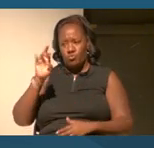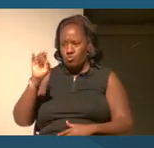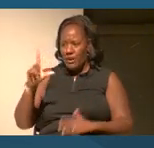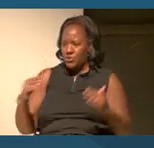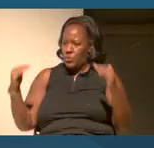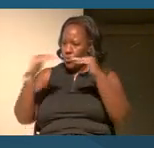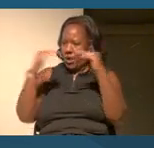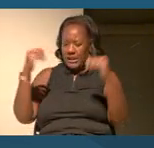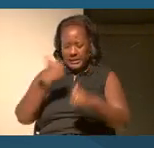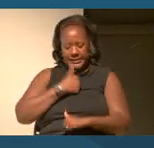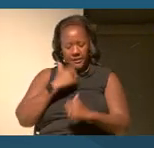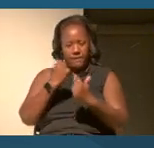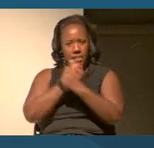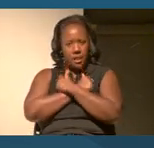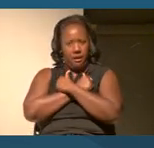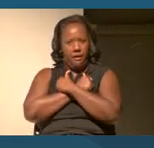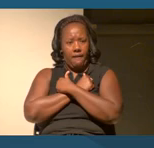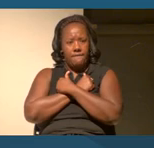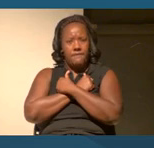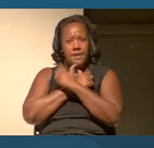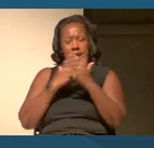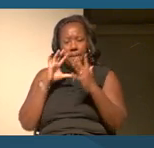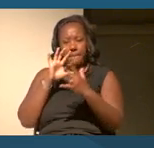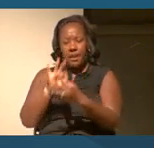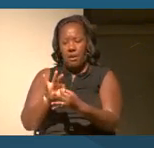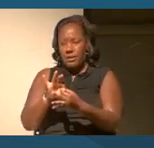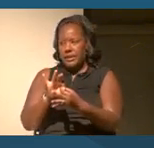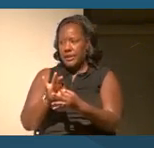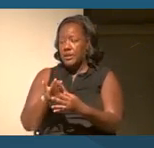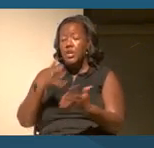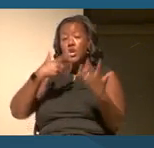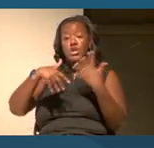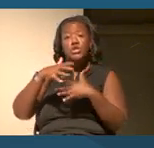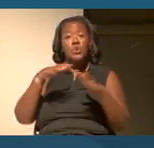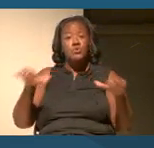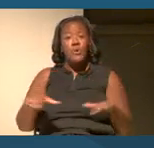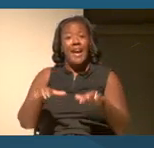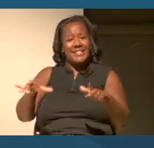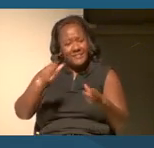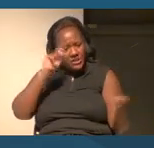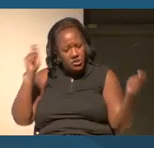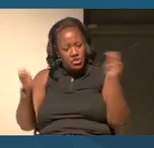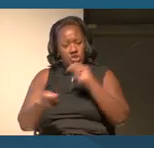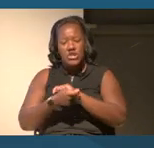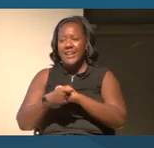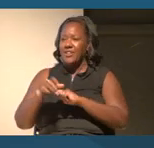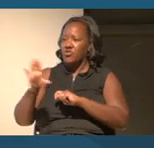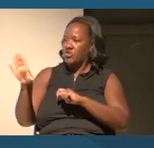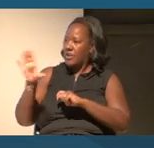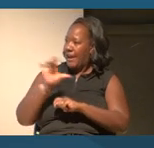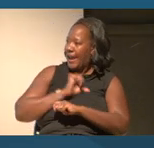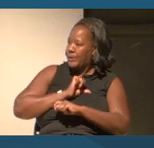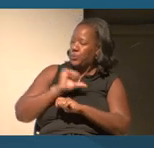Social activism can also help change prejudiced attitudes and behaviors.